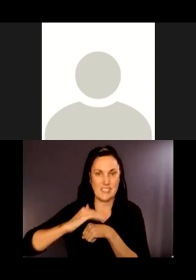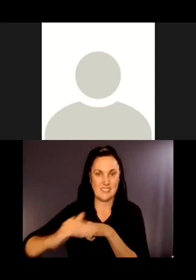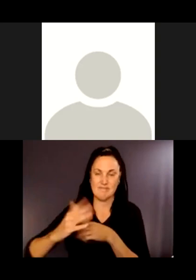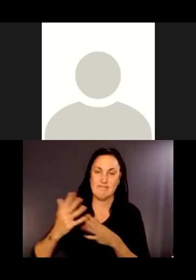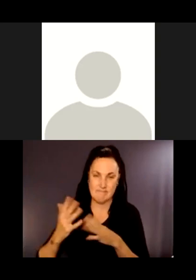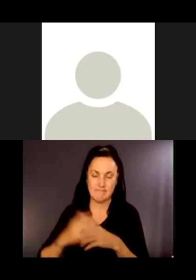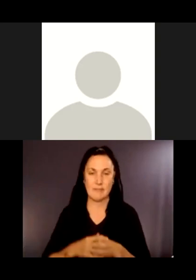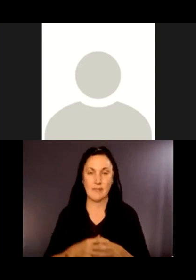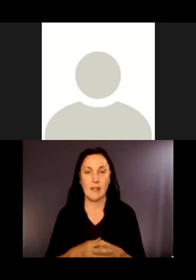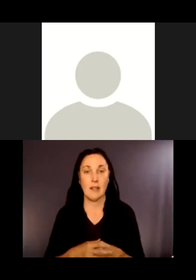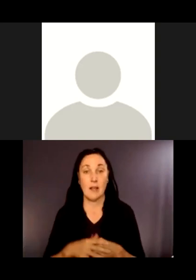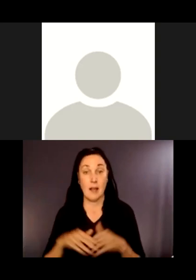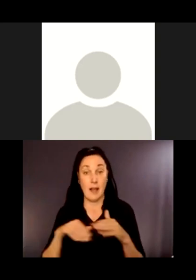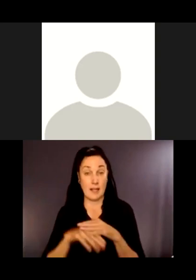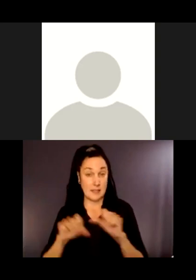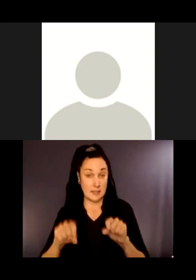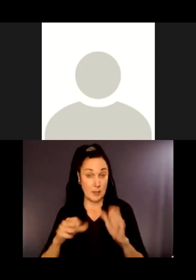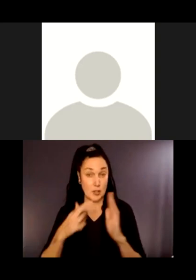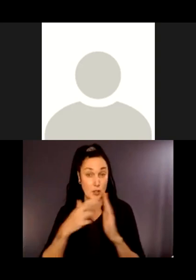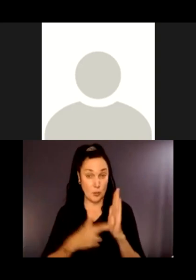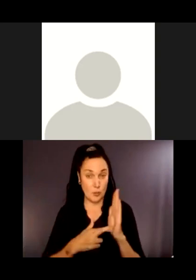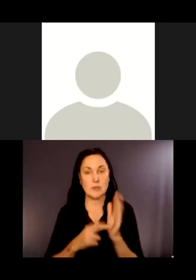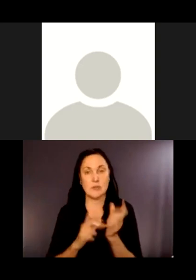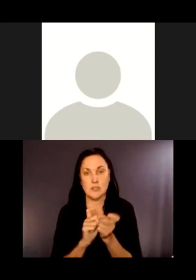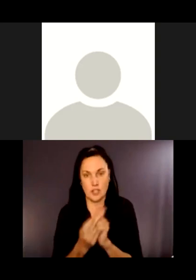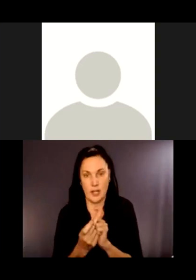So it's no longer that you have to put pavement, and you can